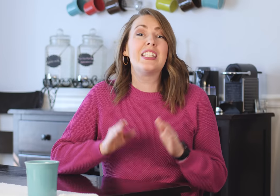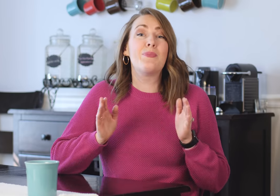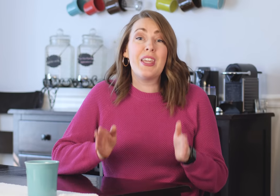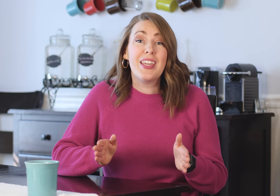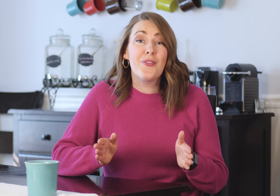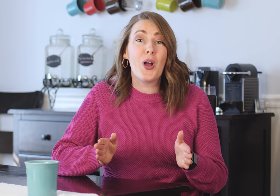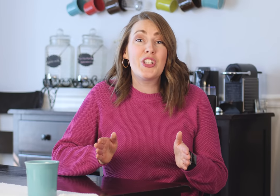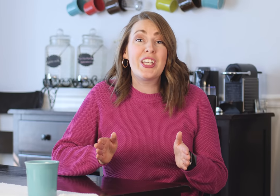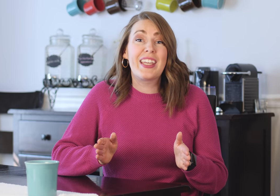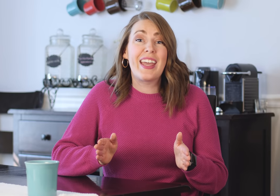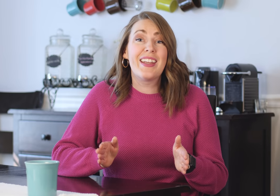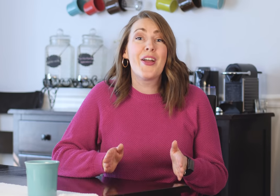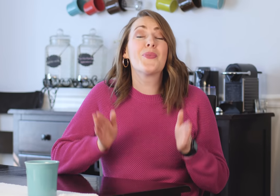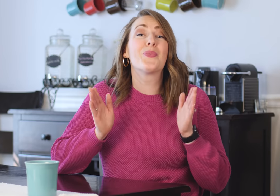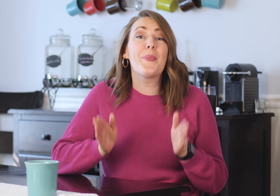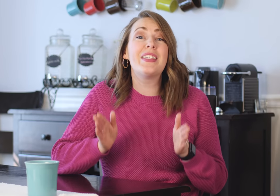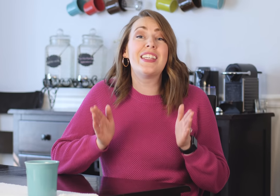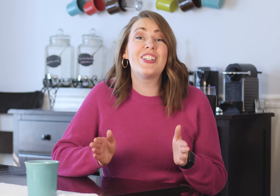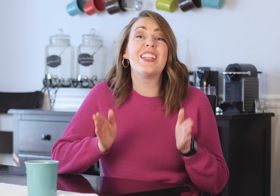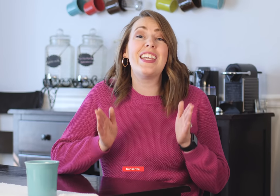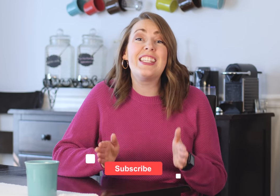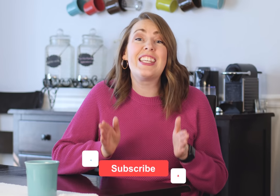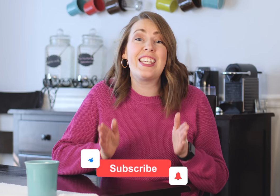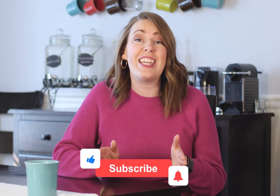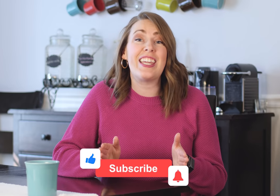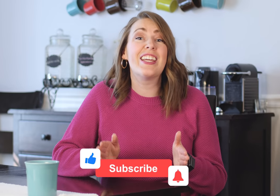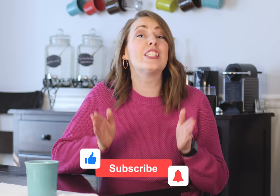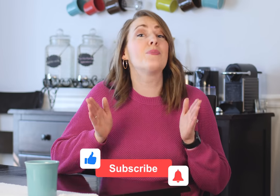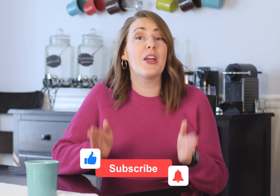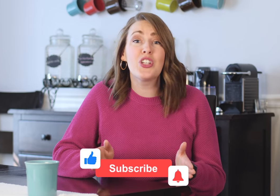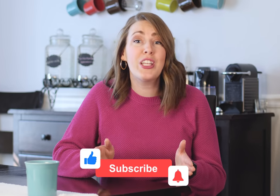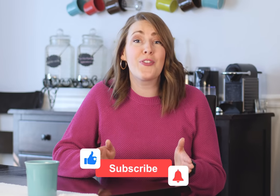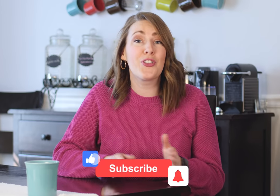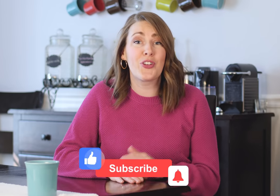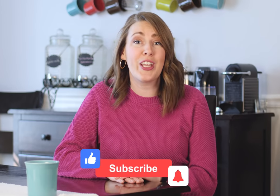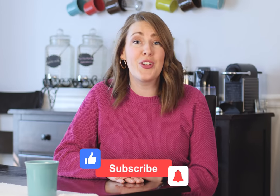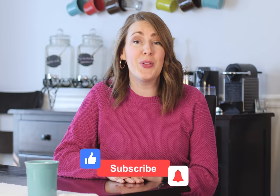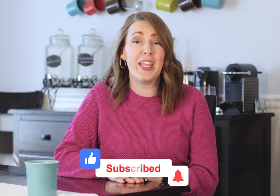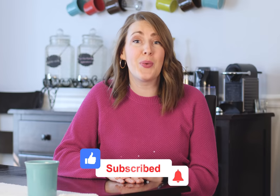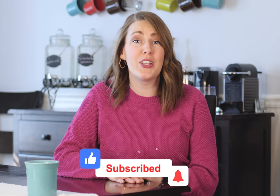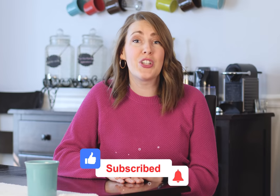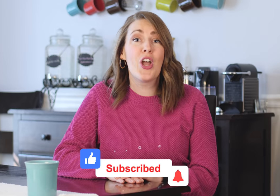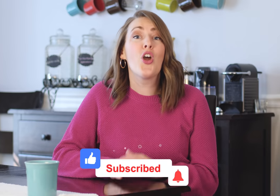Speaking of watching again, repetition is the key, especially for learning a new language.